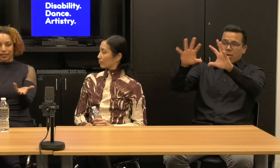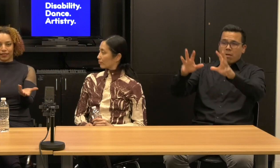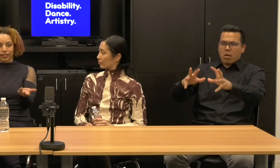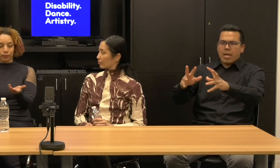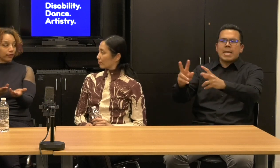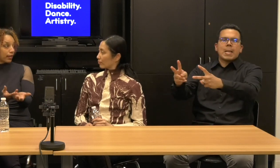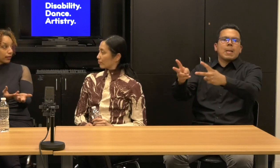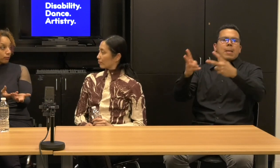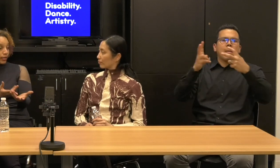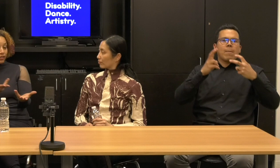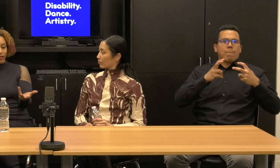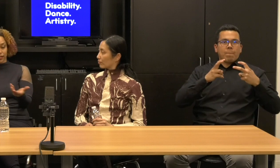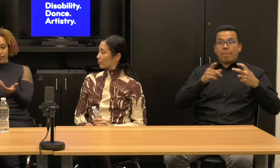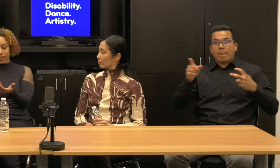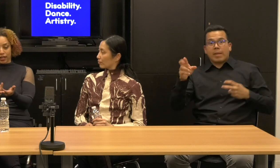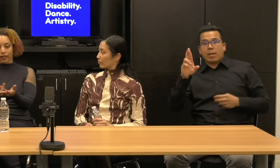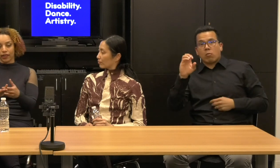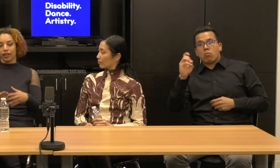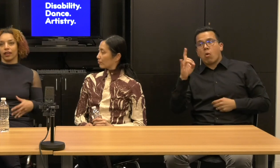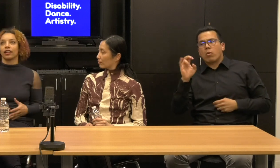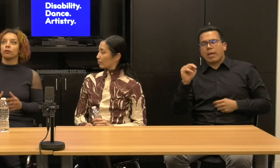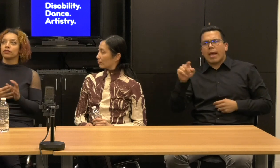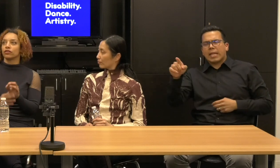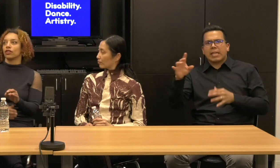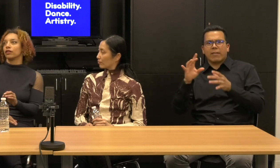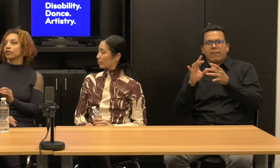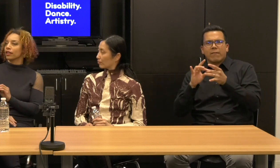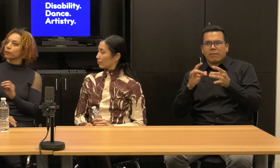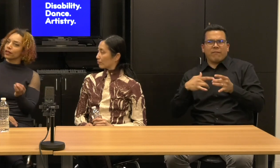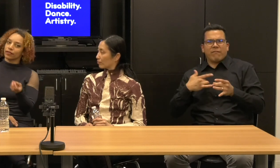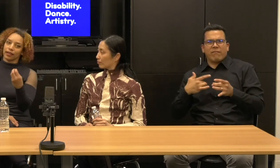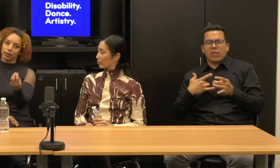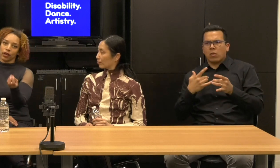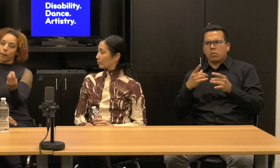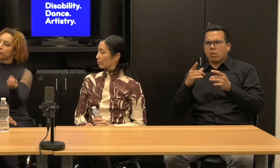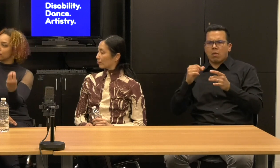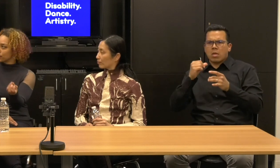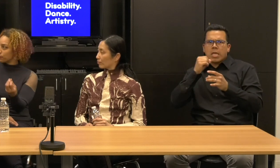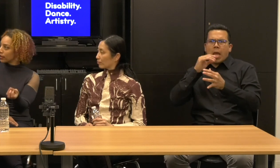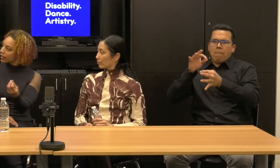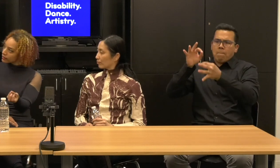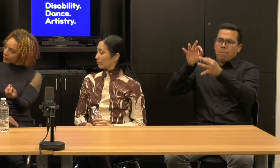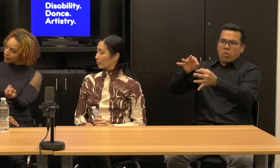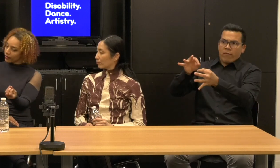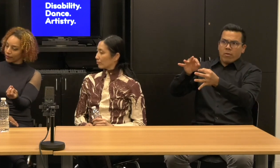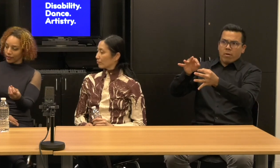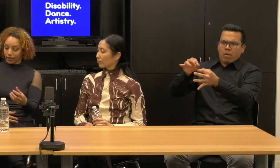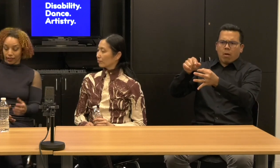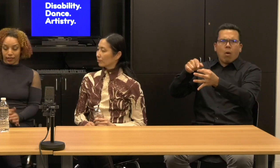thinks about the incomplete as an aesthetic and I wanted to know what does that become for disability aesthetic